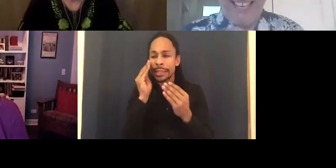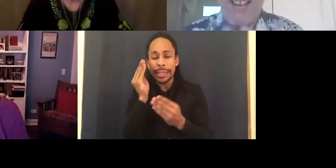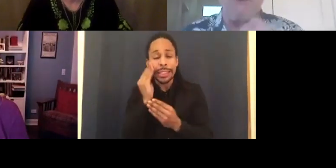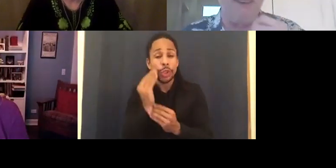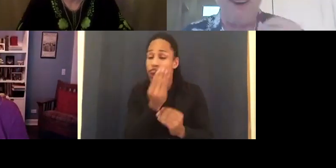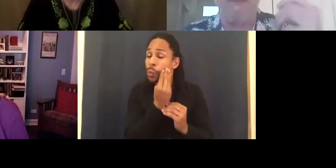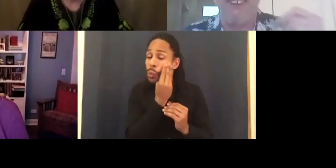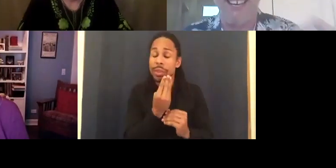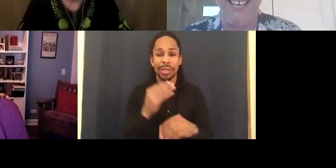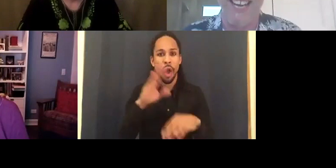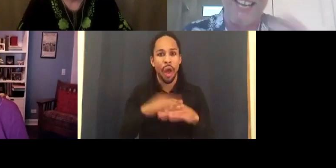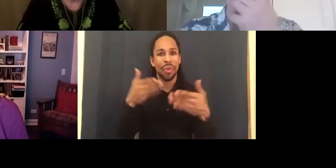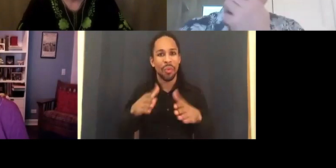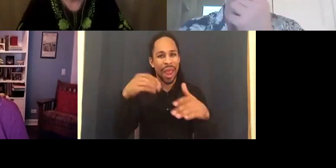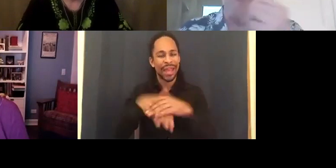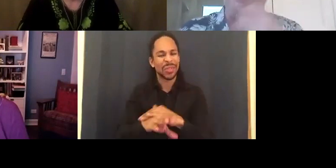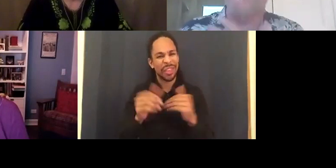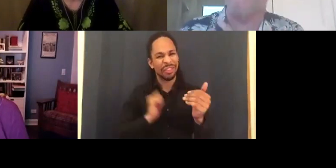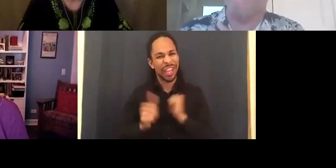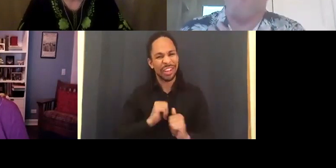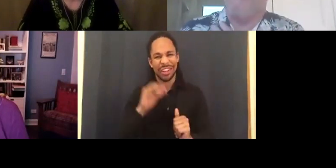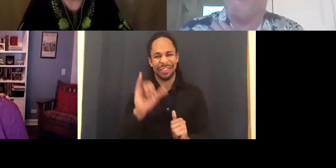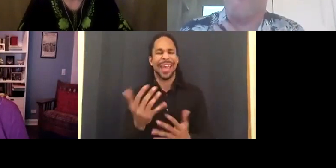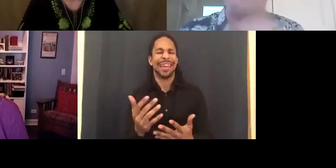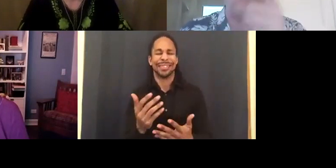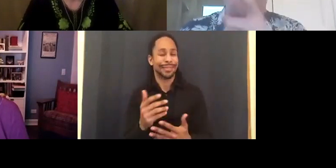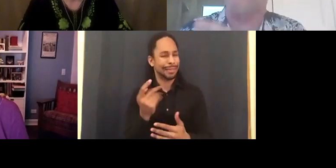All right. Salome, that's going to be a tough